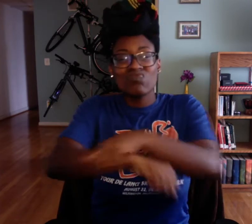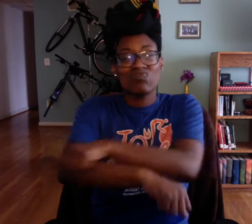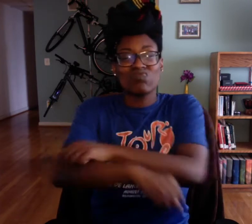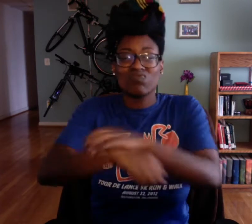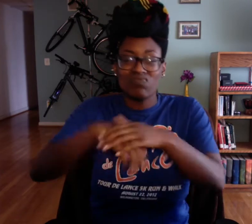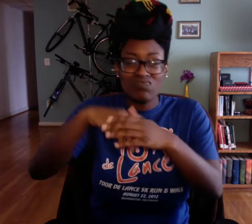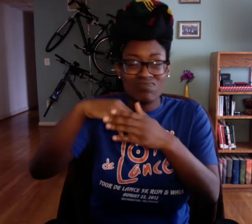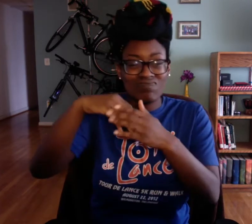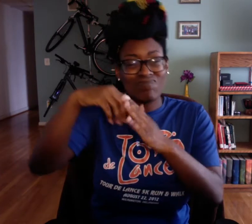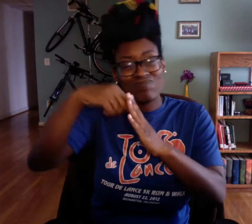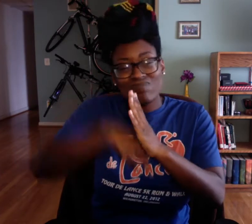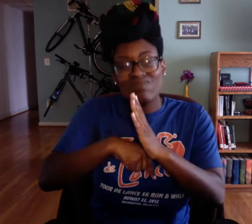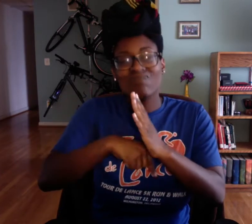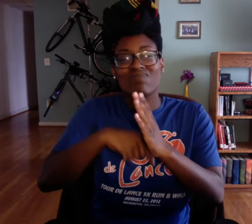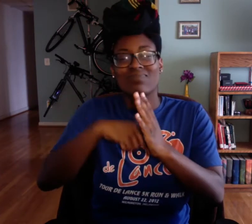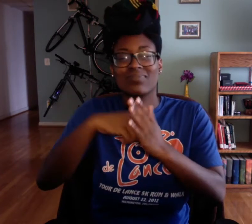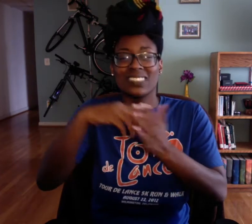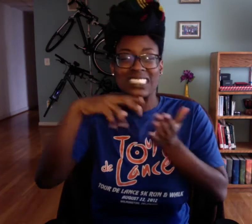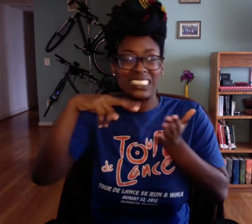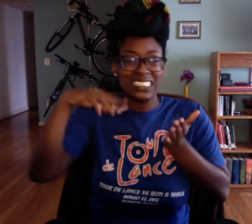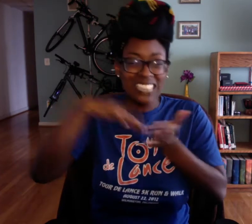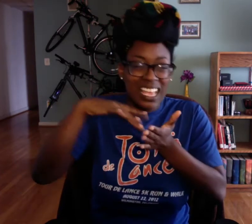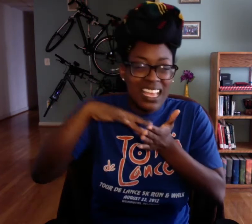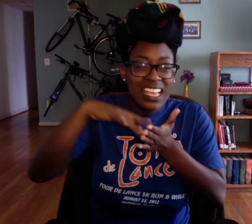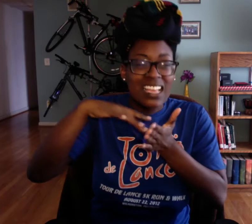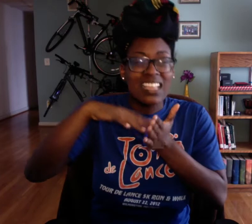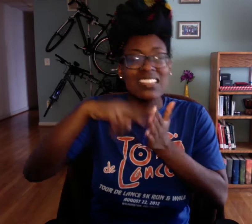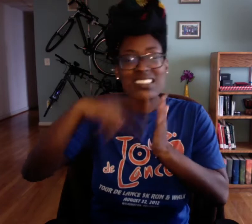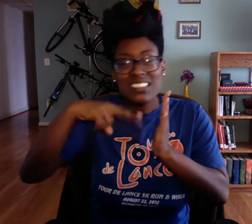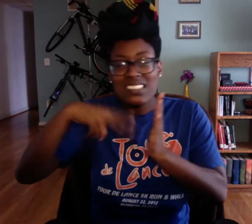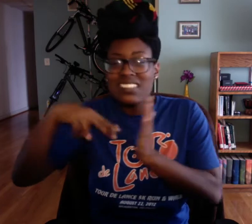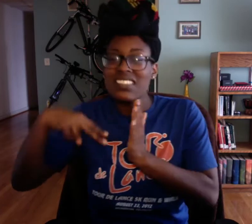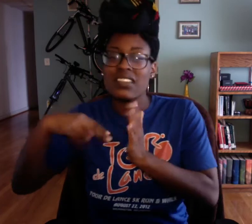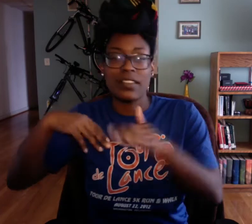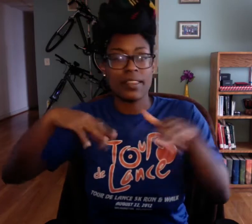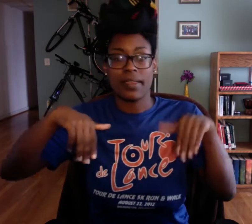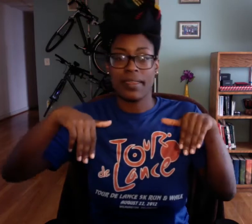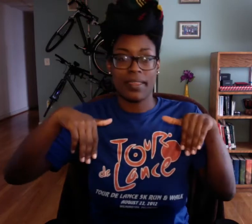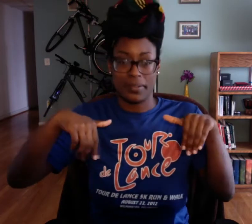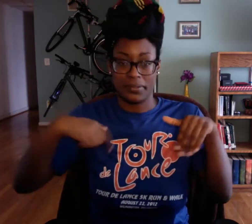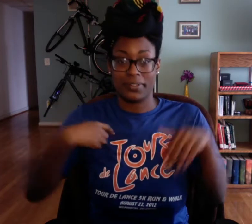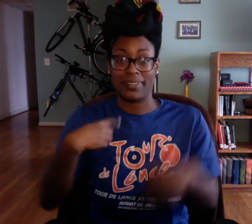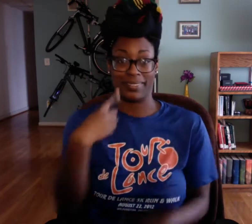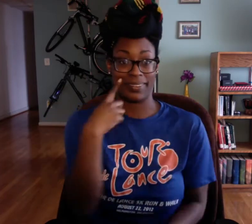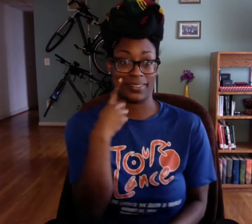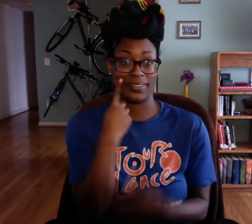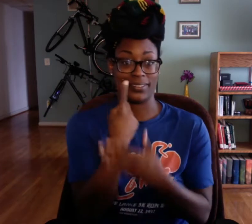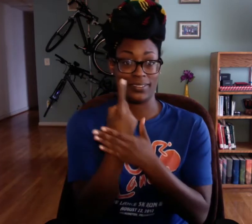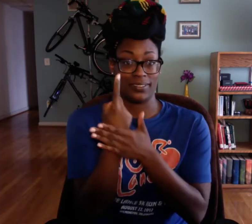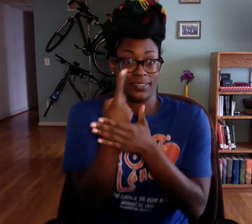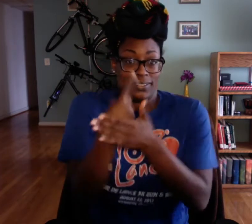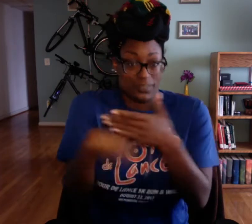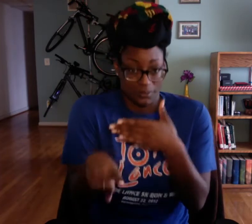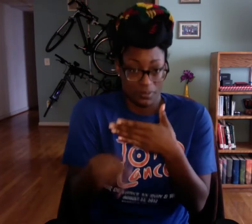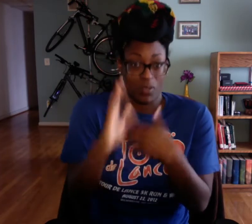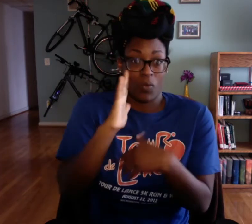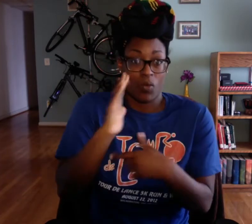But I really haven't like rolled up my sleeves and like I'm studying all the time and I'm reading all the time, I haven't done any of that yet.